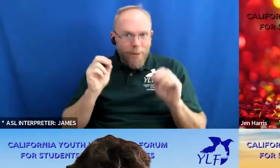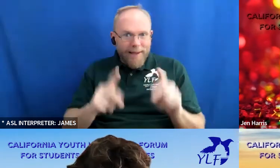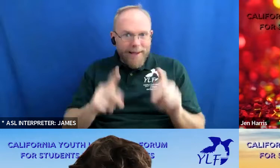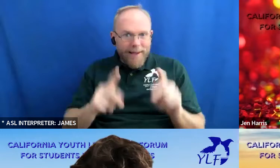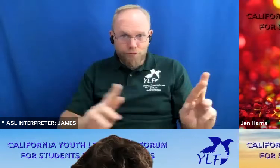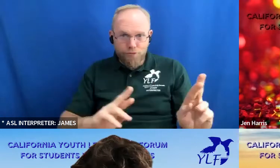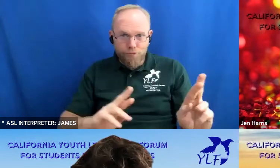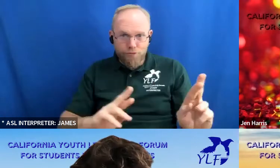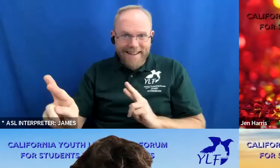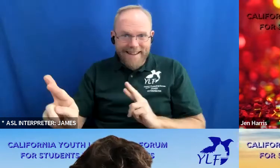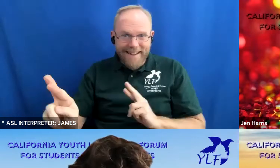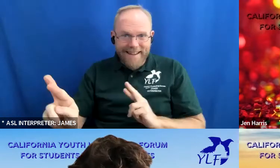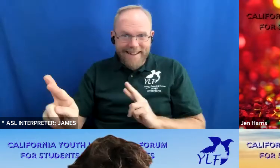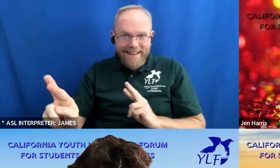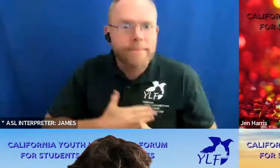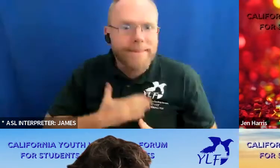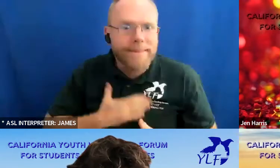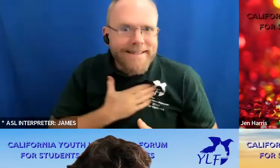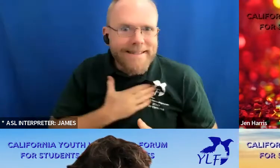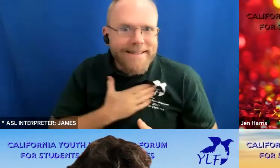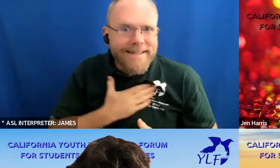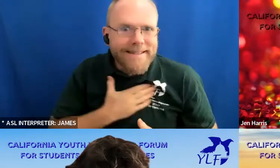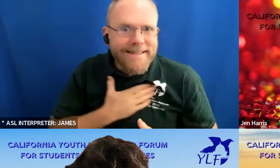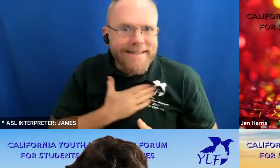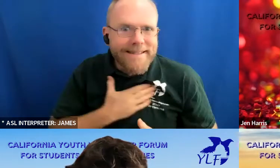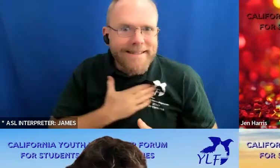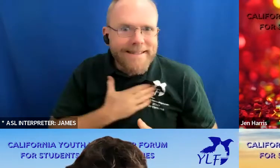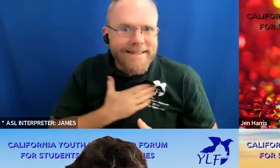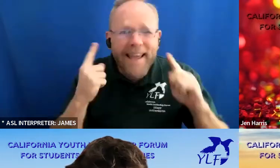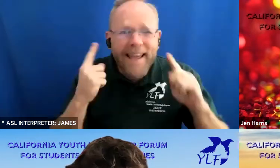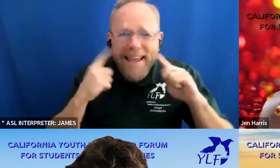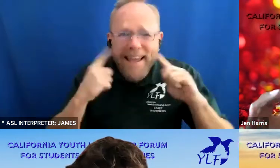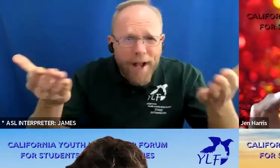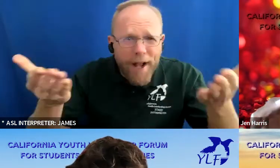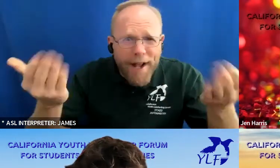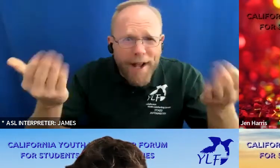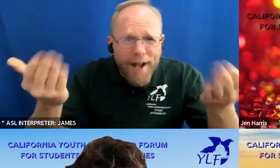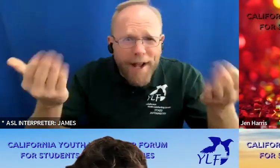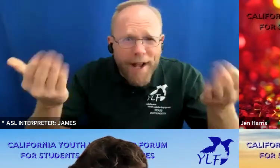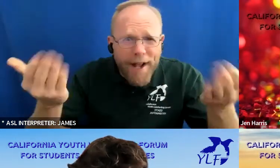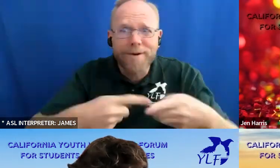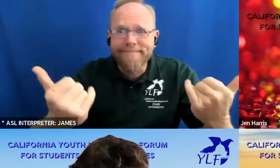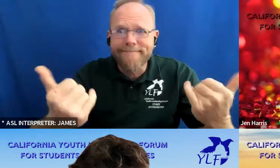and please unmute yourselves we want to hear you so everyone get ready let's unmute